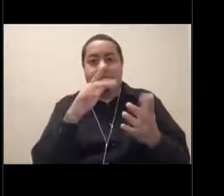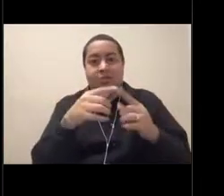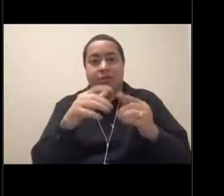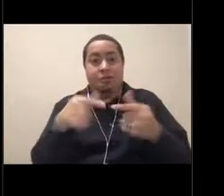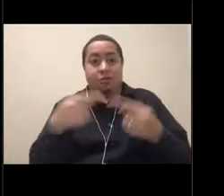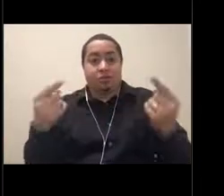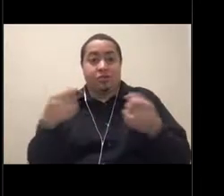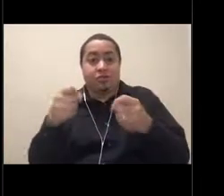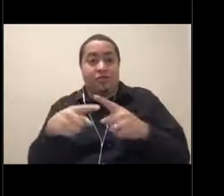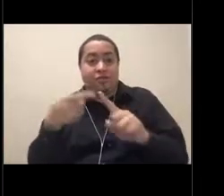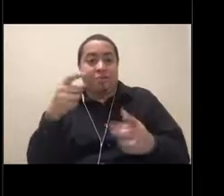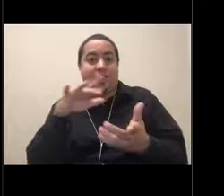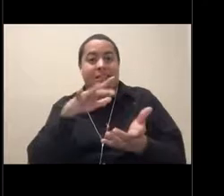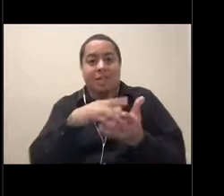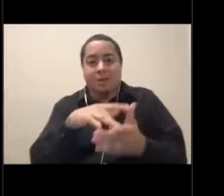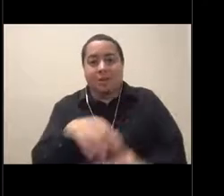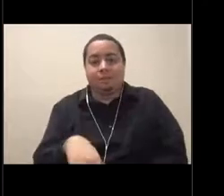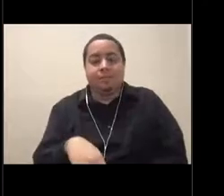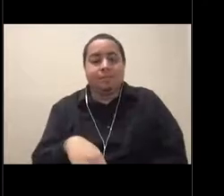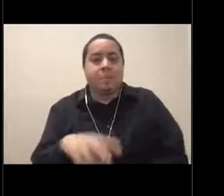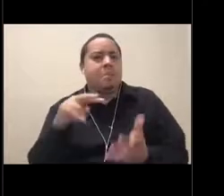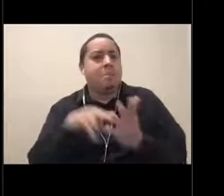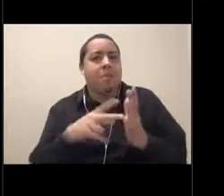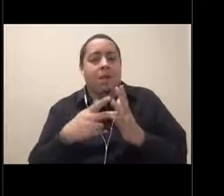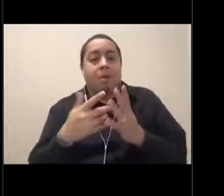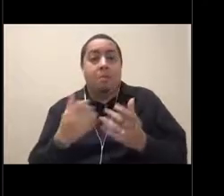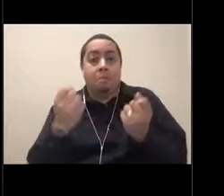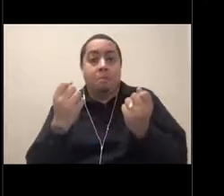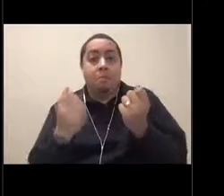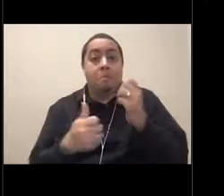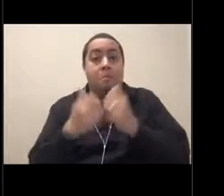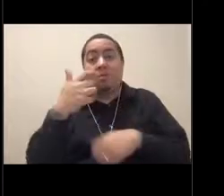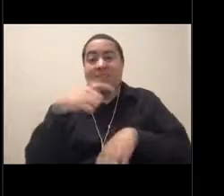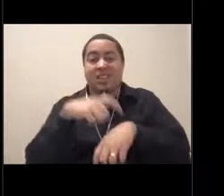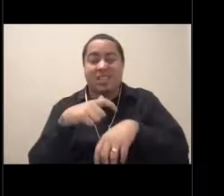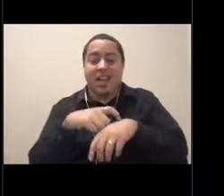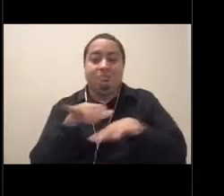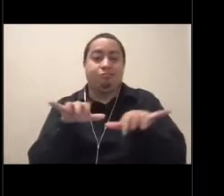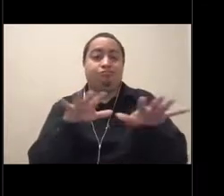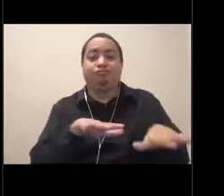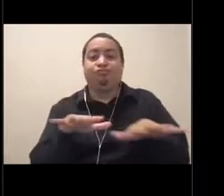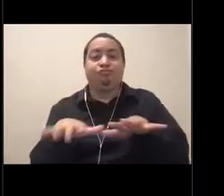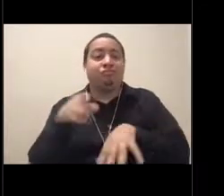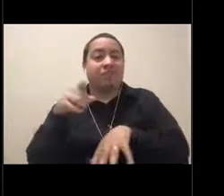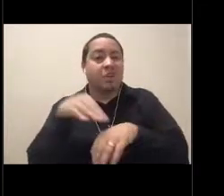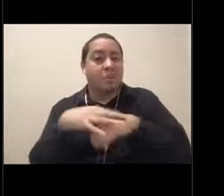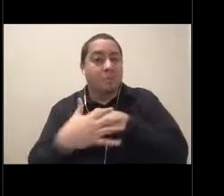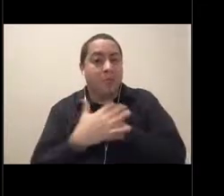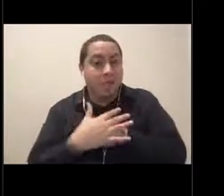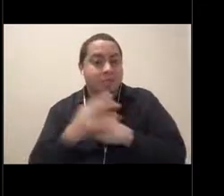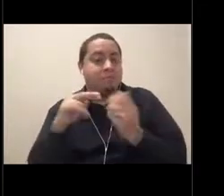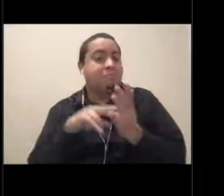tons of time playing on the beach, playing in the sand, and that inspired me to want to pursue science as a career,